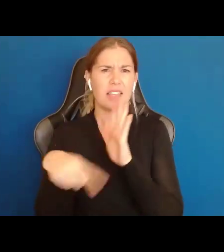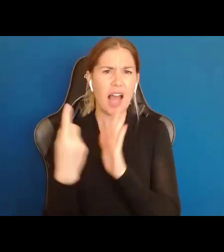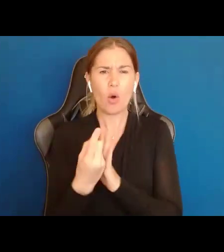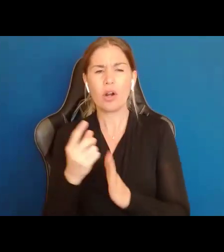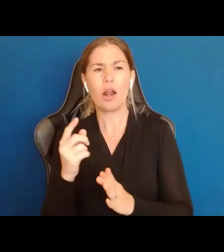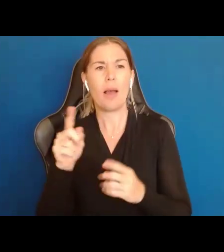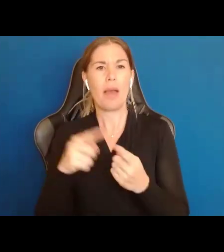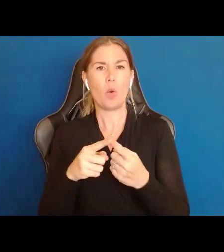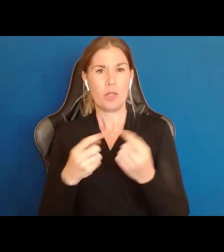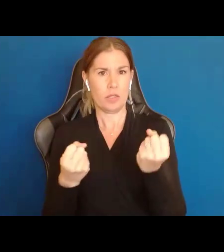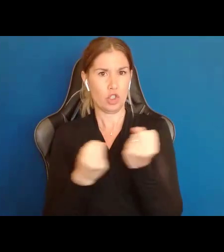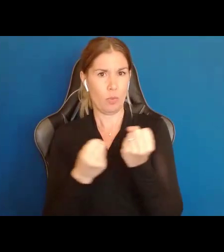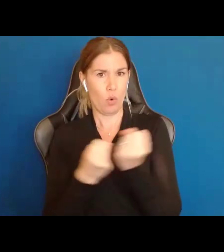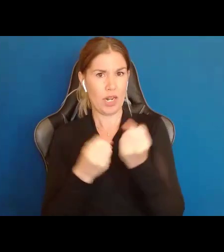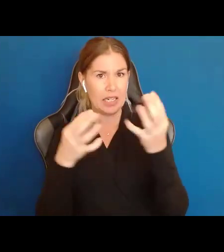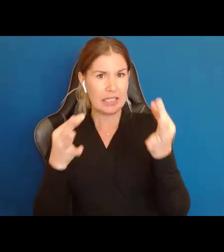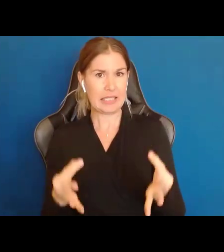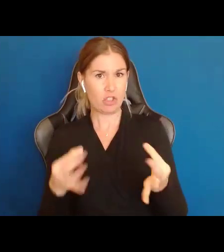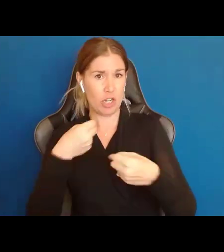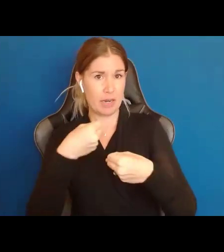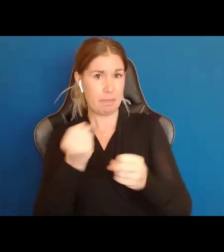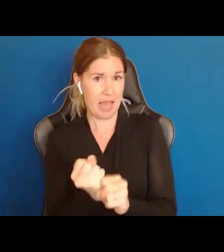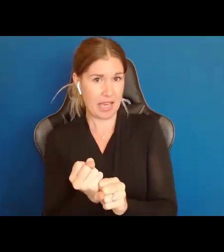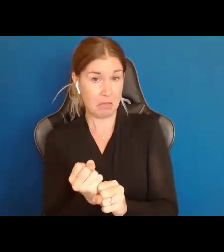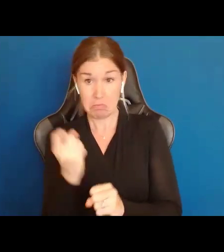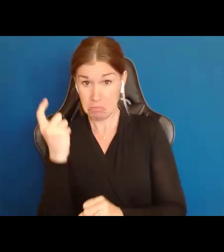If you have heard of Supported Decision Making, you have probably heard about it as an